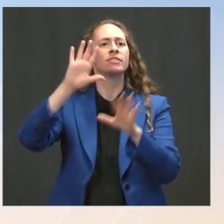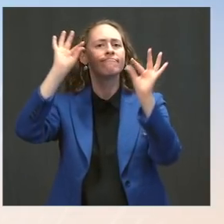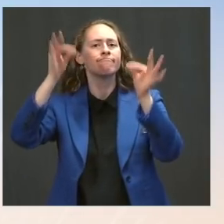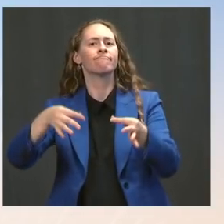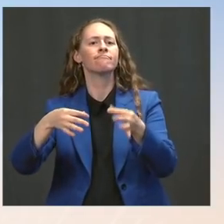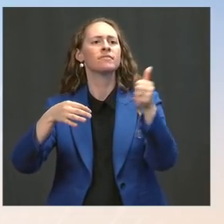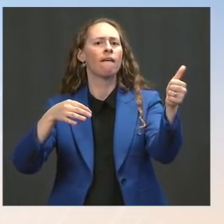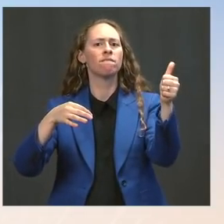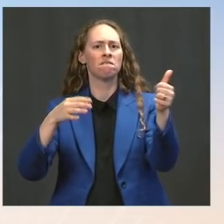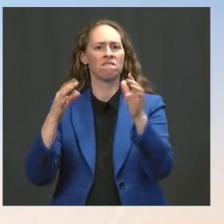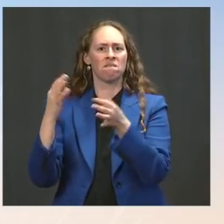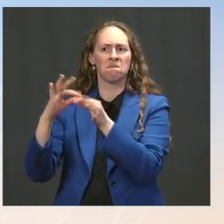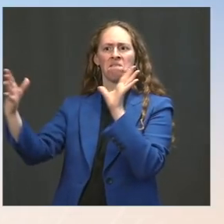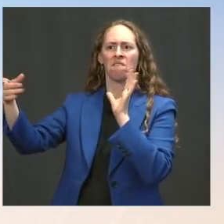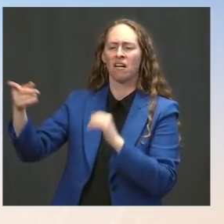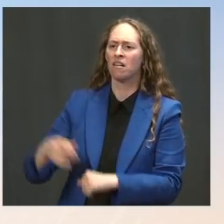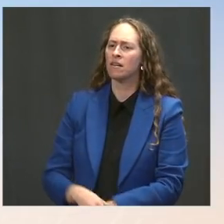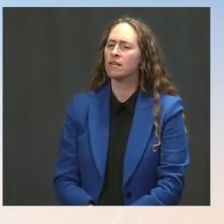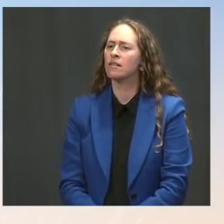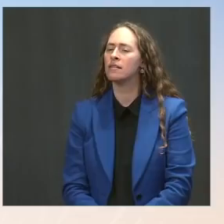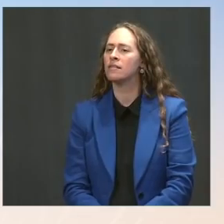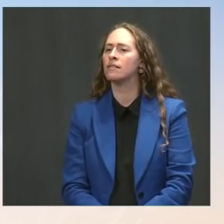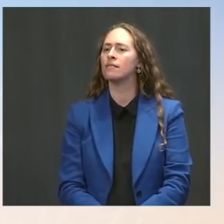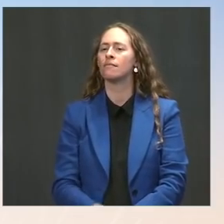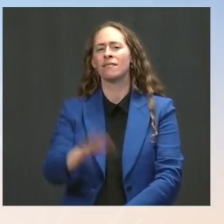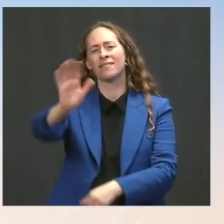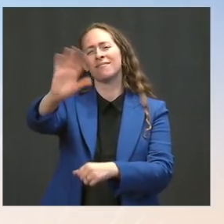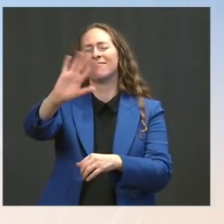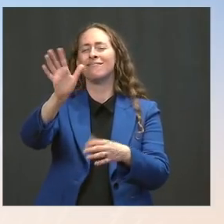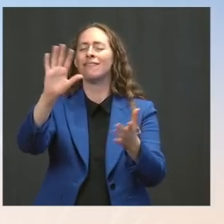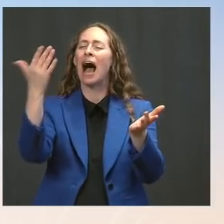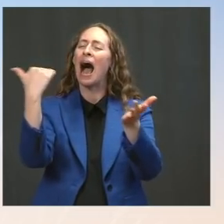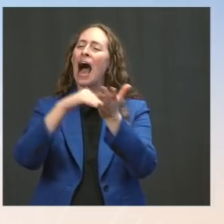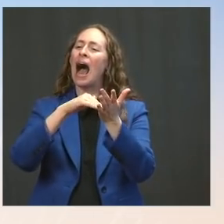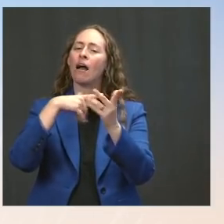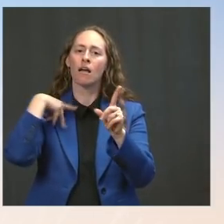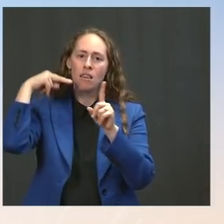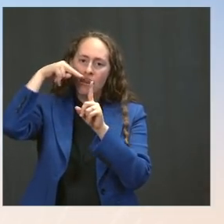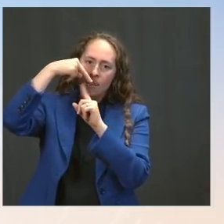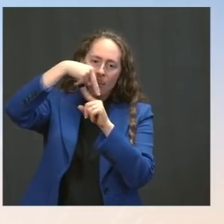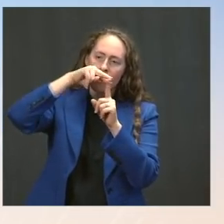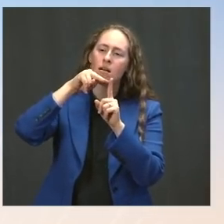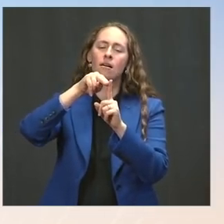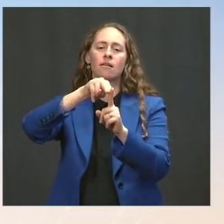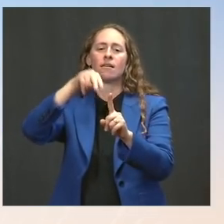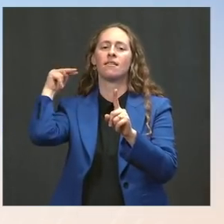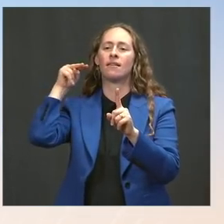and remember what we're talking about here. The CDC evaluates data from across the country,